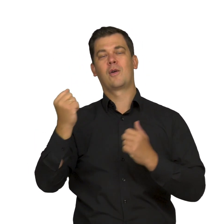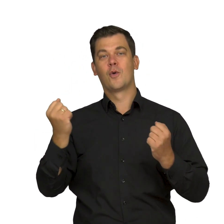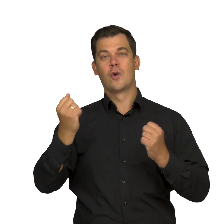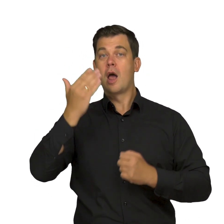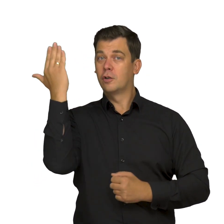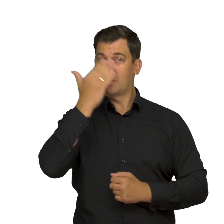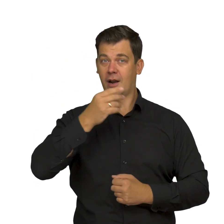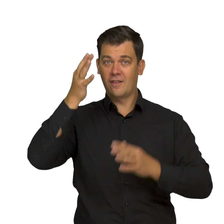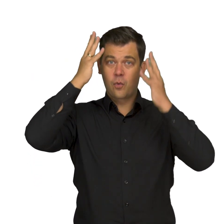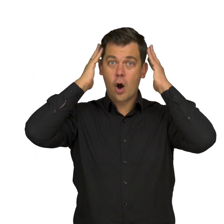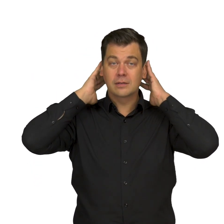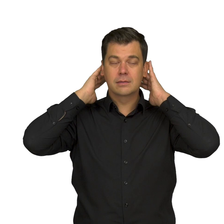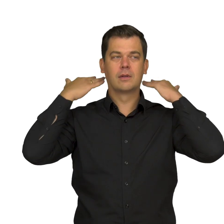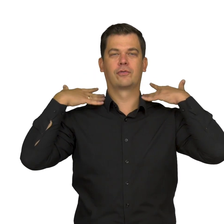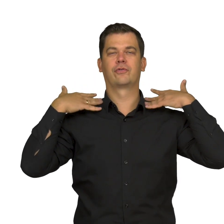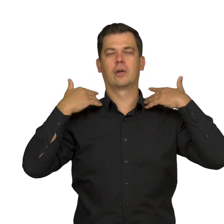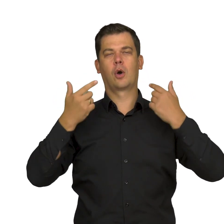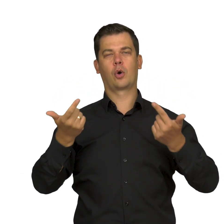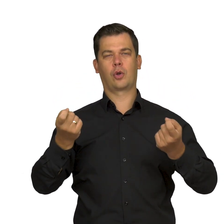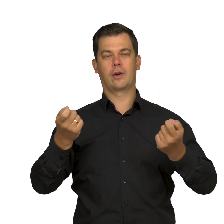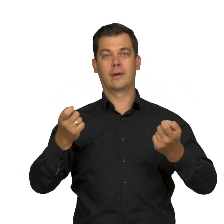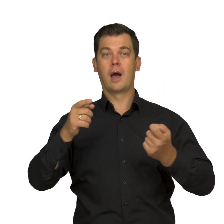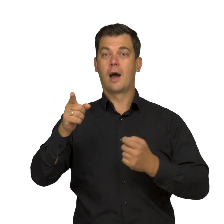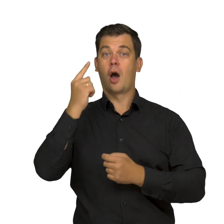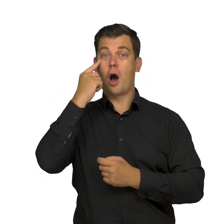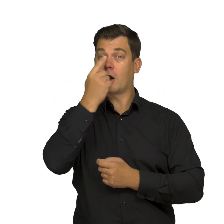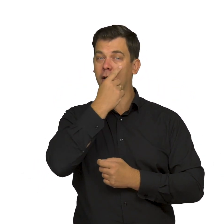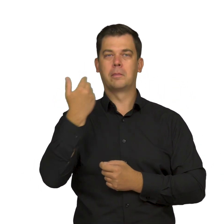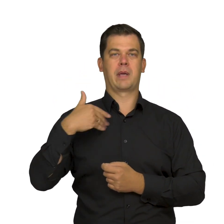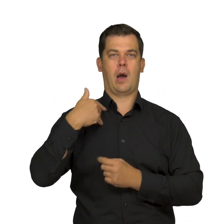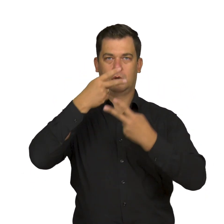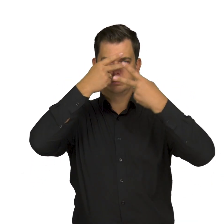her short black hair falls down onto her shoulders, and her eyes are covered with a white blindfold.